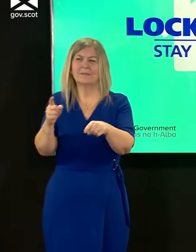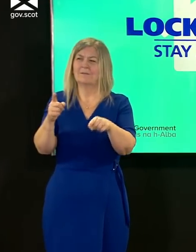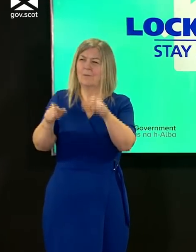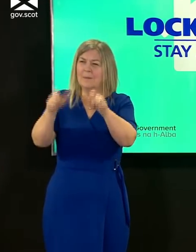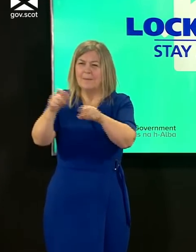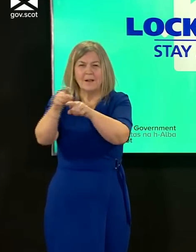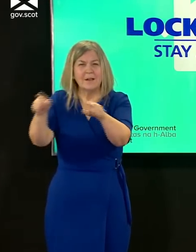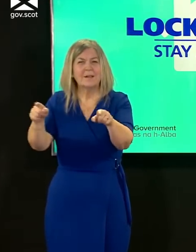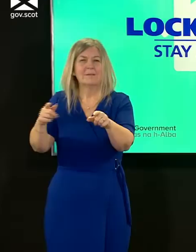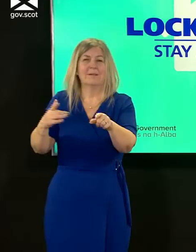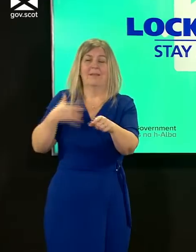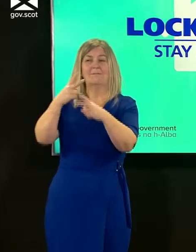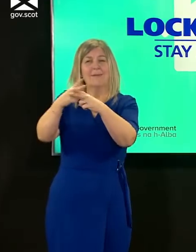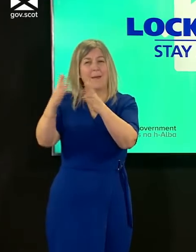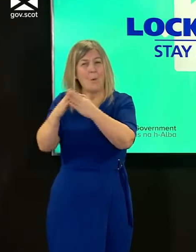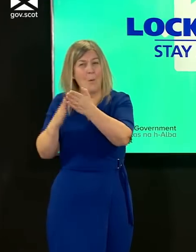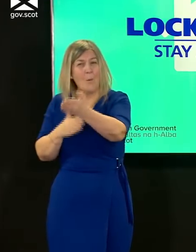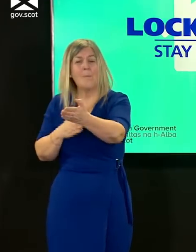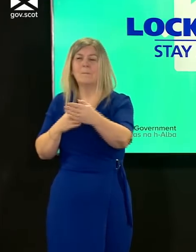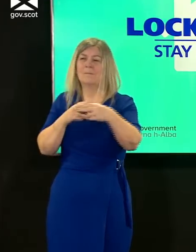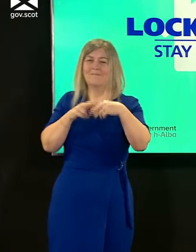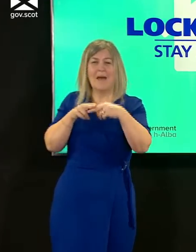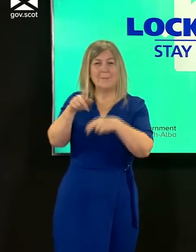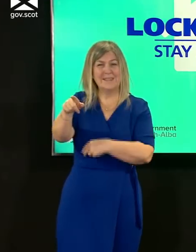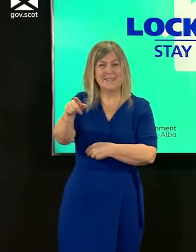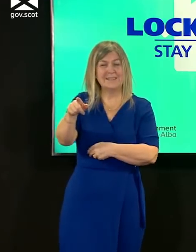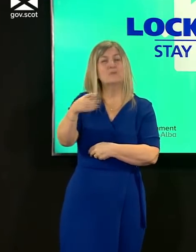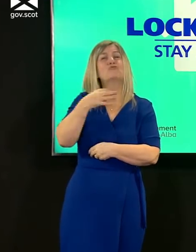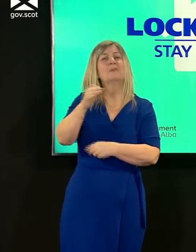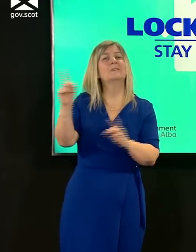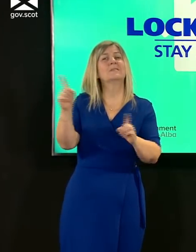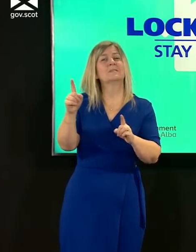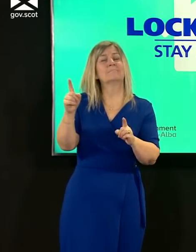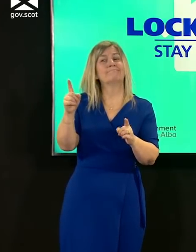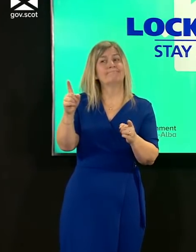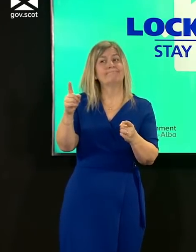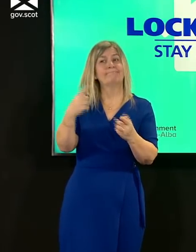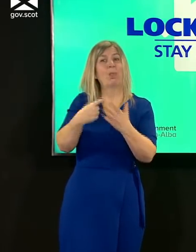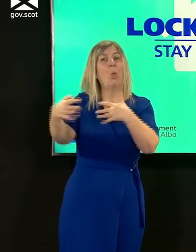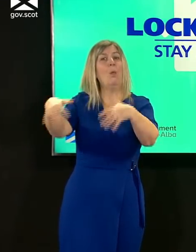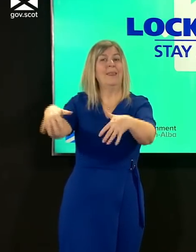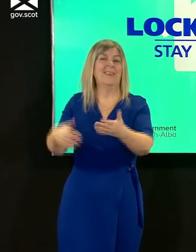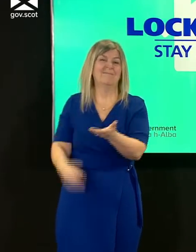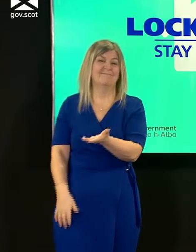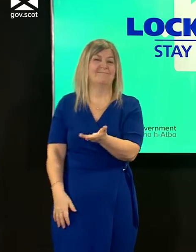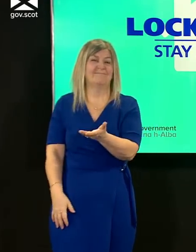and that is the risk of isolation and loneliness caused by the necessary restrictions that were